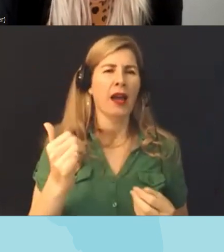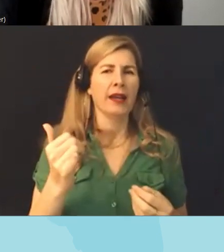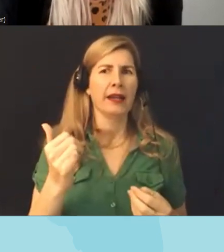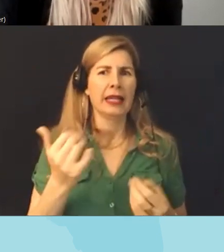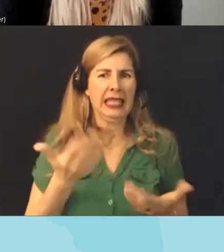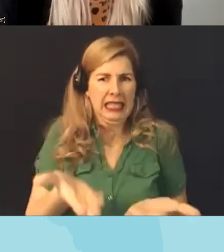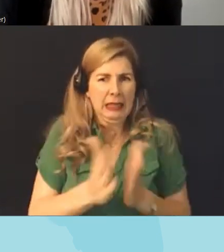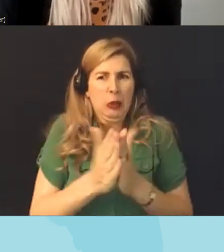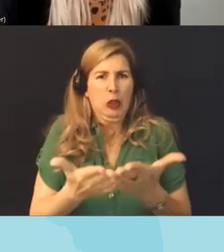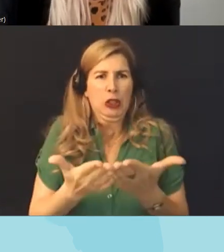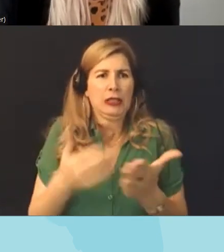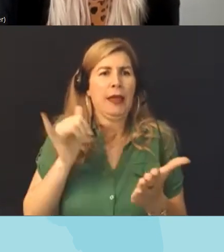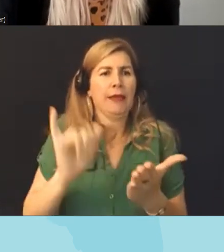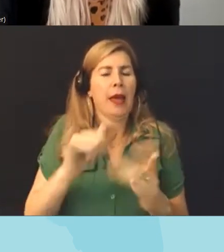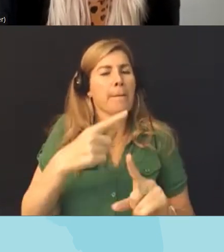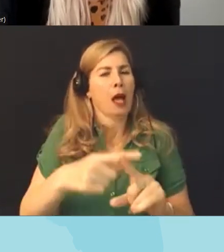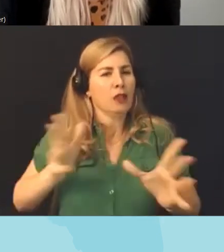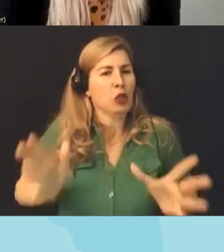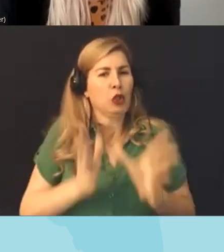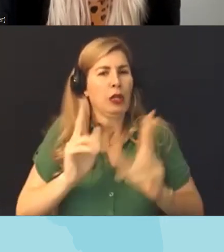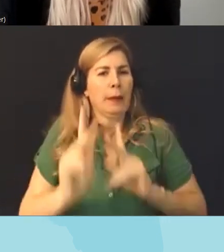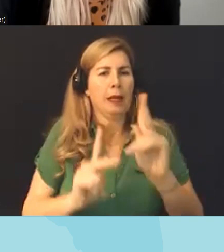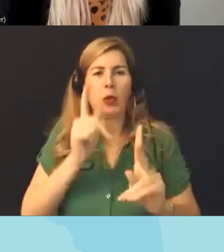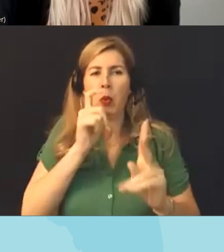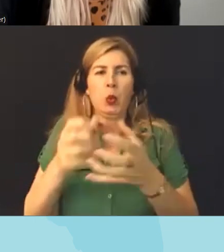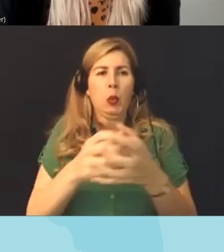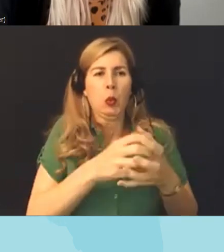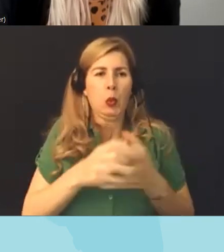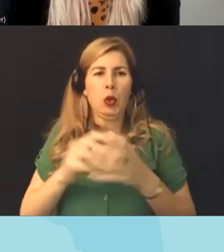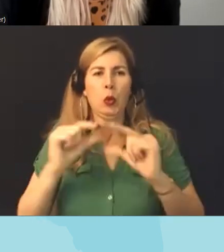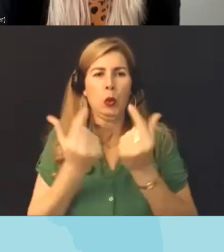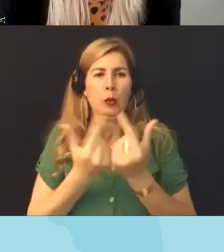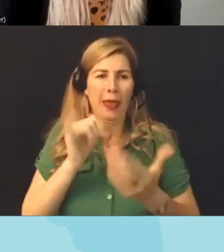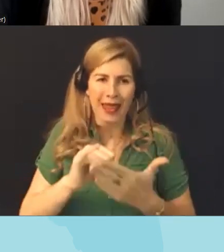that that positively affirm marginalized groups are seem to be the main target of these types of